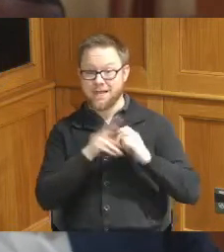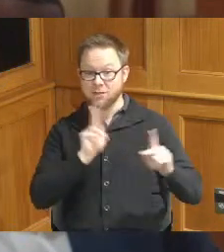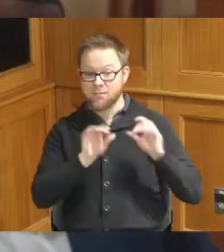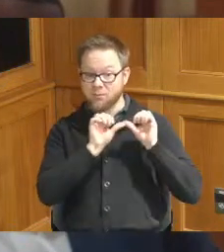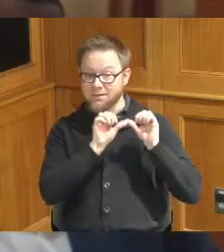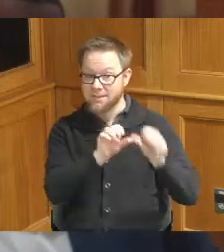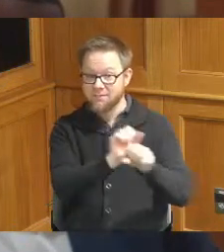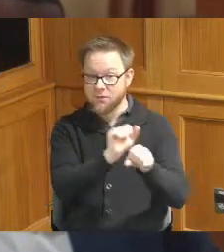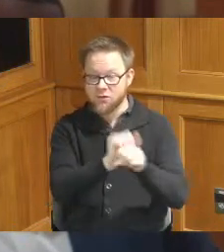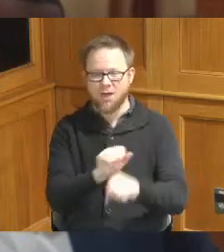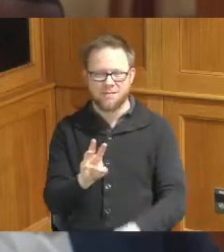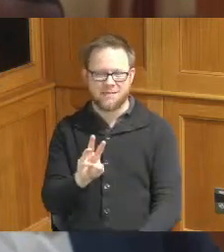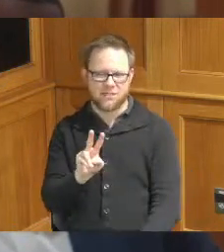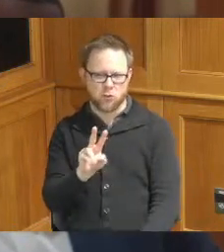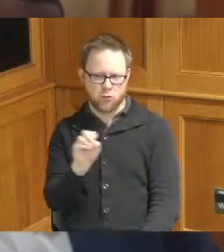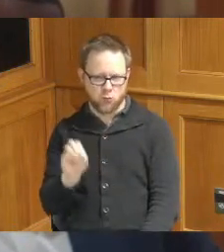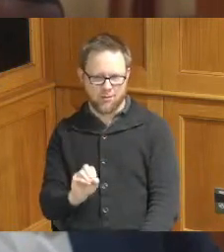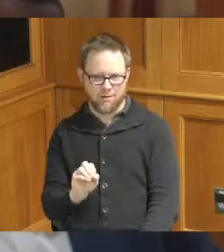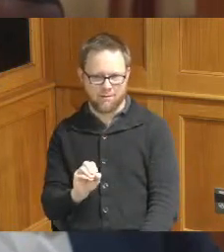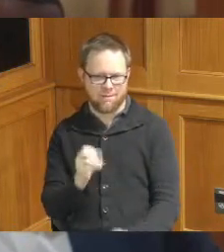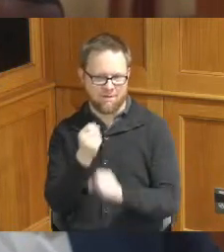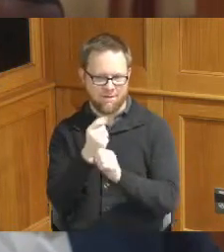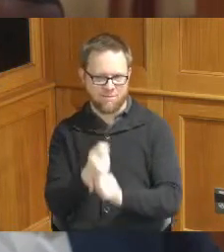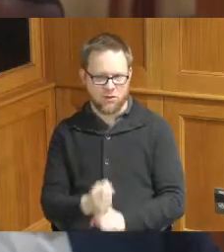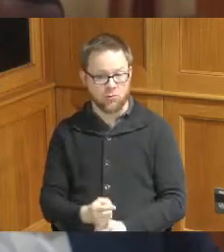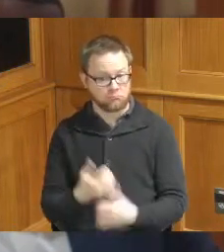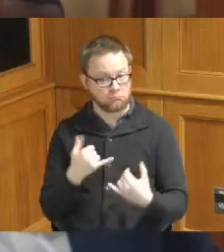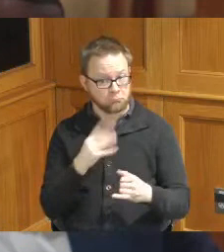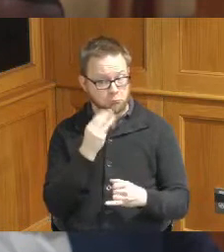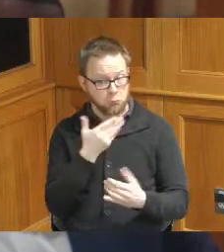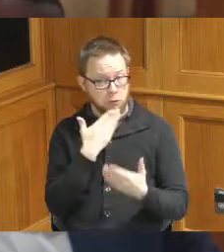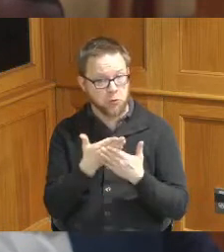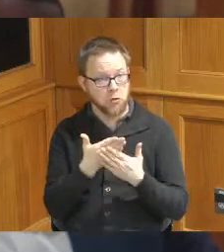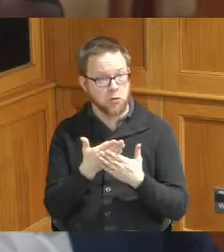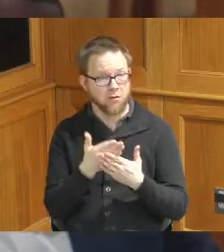around 62 percent right now at a year which is still pretty good even though things have been